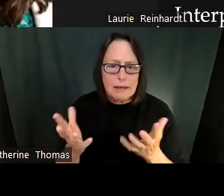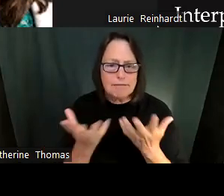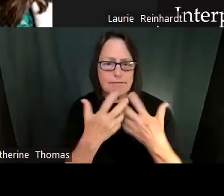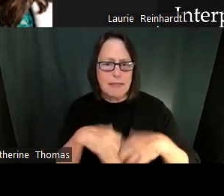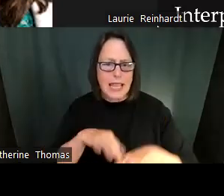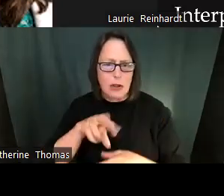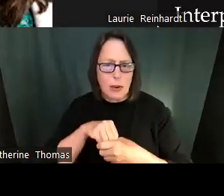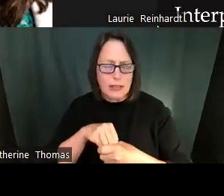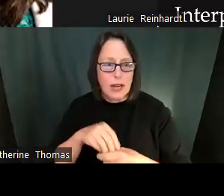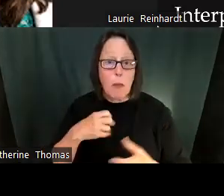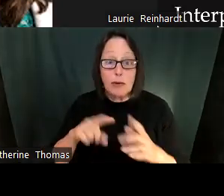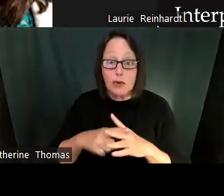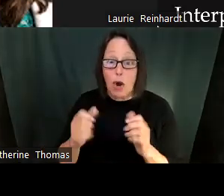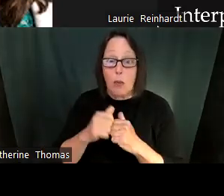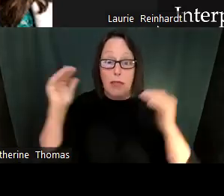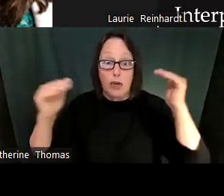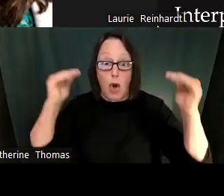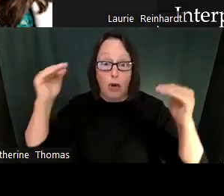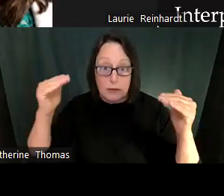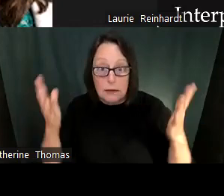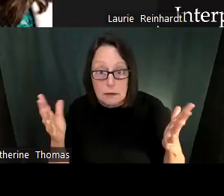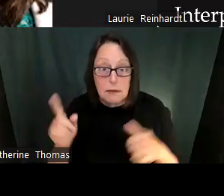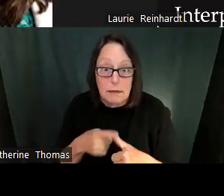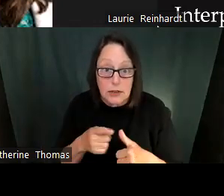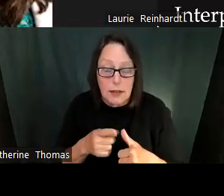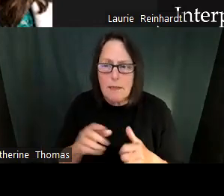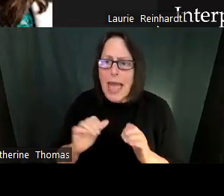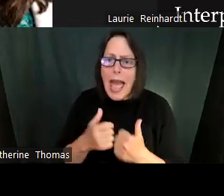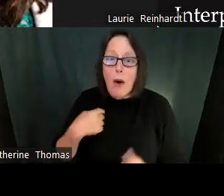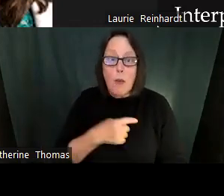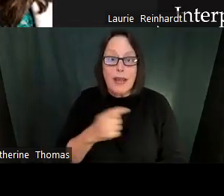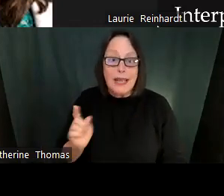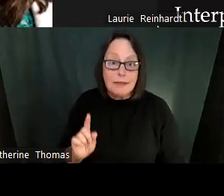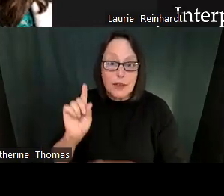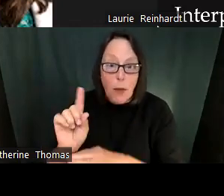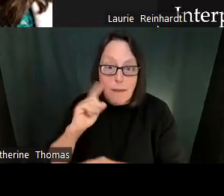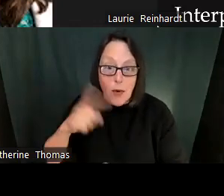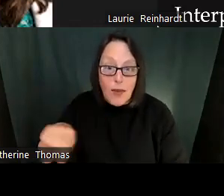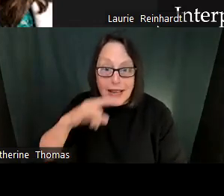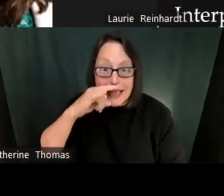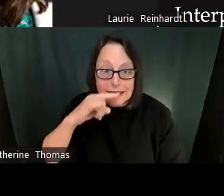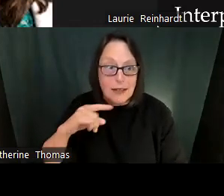And I wanted to start. With this because it may surprise you but if we're gonna actually begin thinking about SCL academic integration.